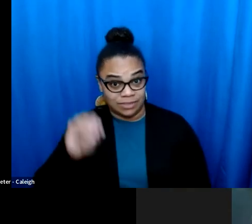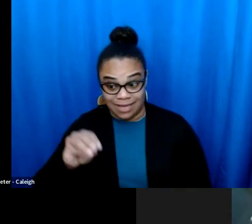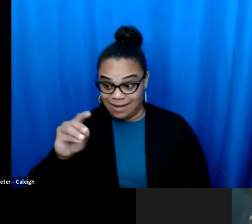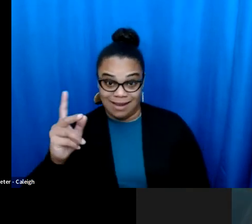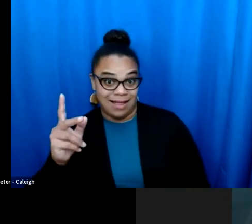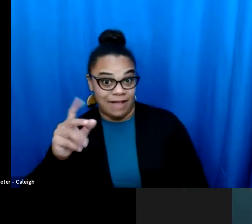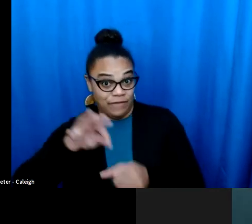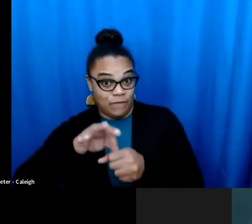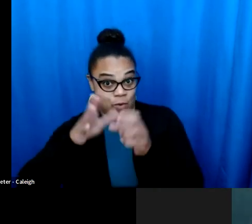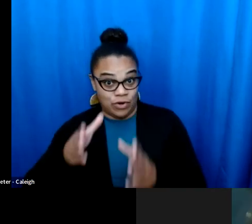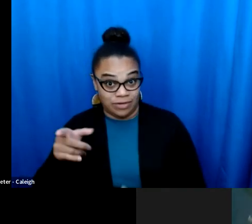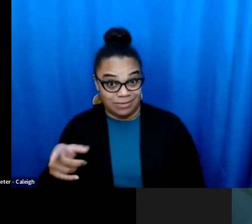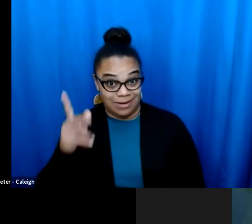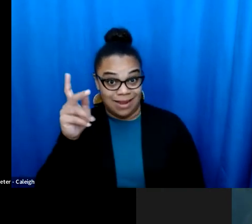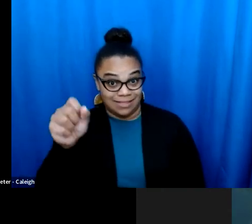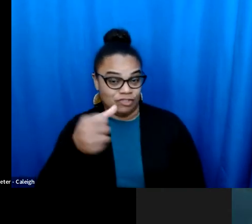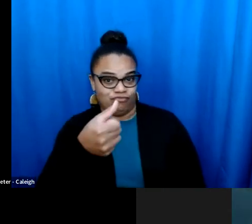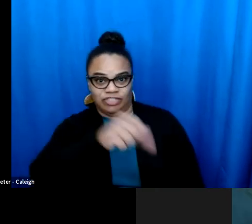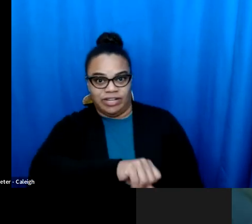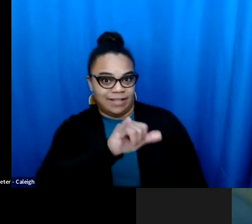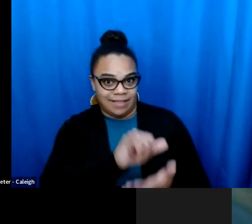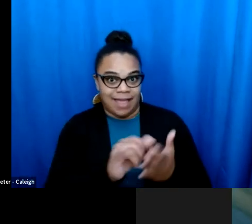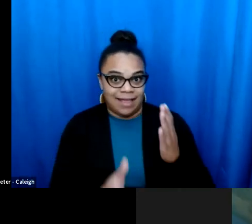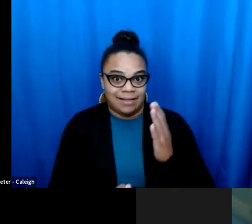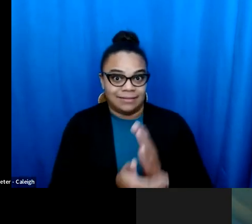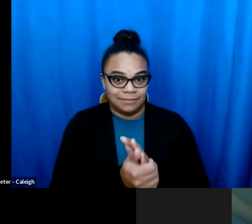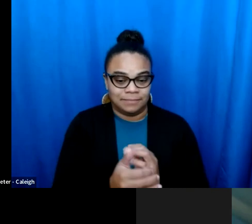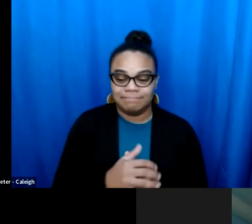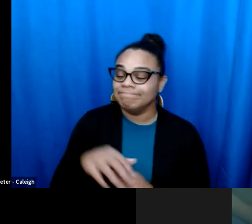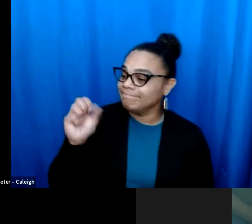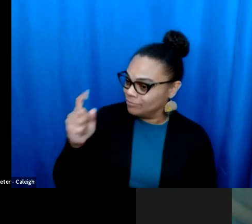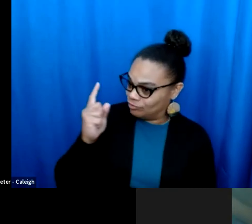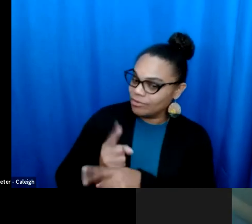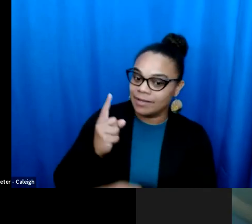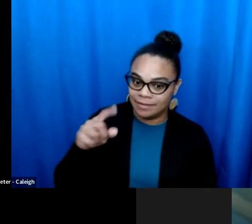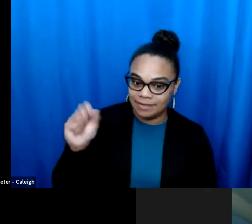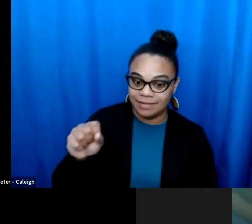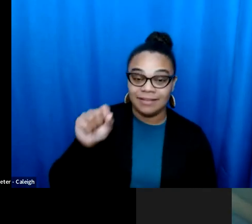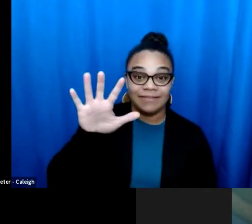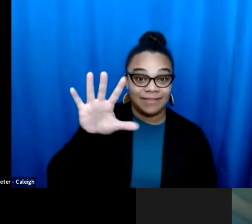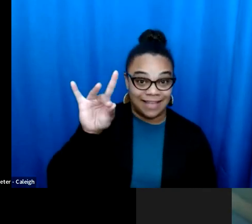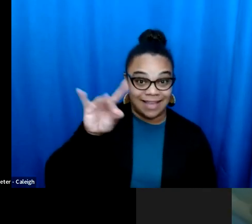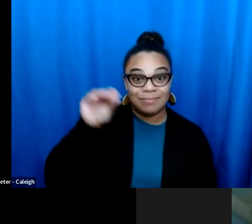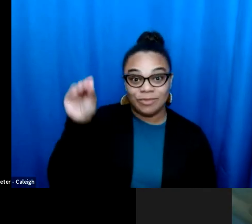would have removed state constitutional protections for abortion. But my understanding is almost But despite that we were able to turn back this extremist